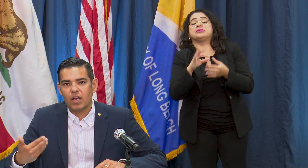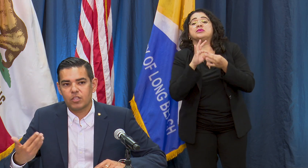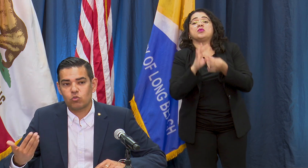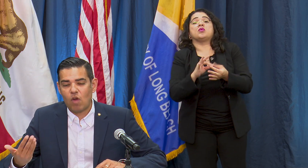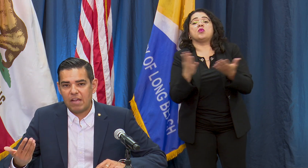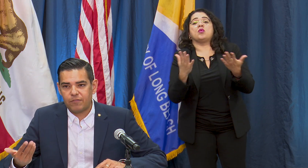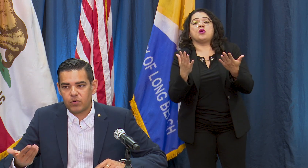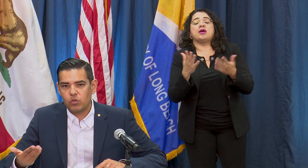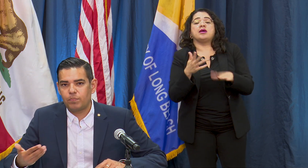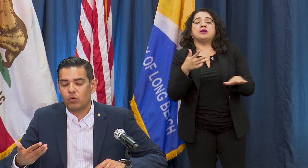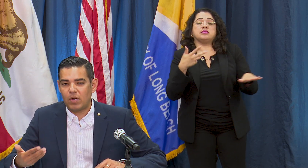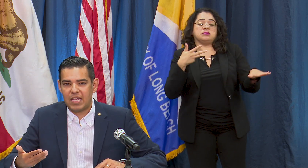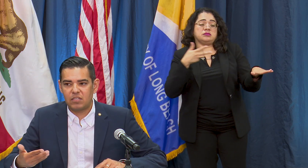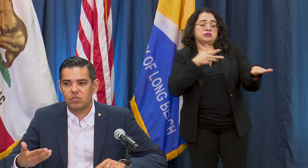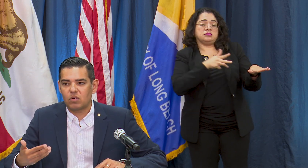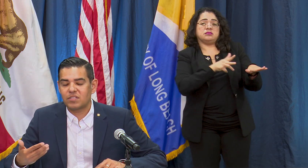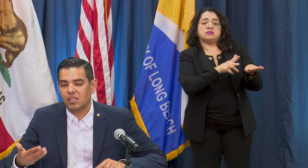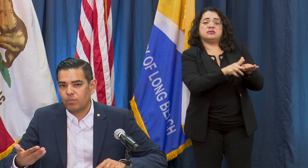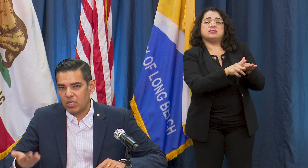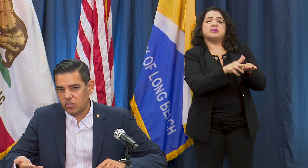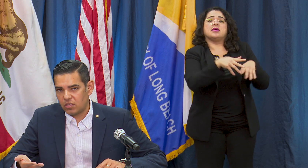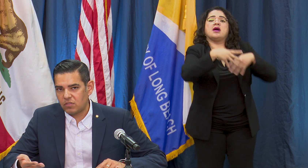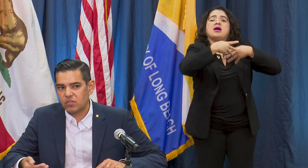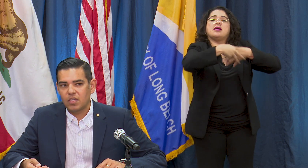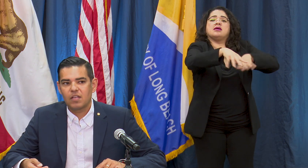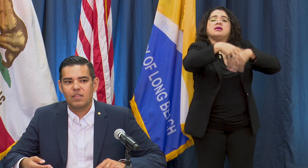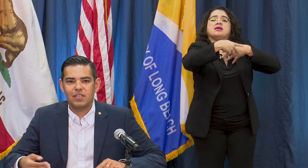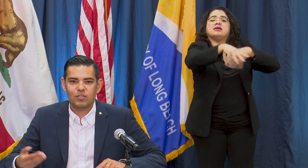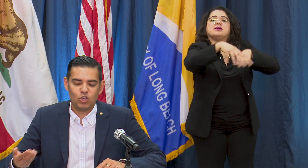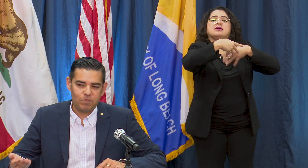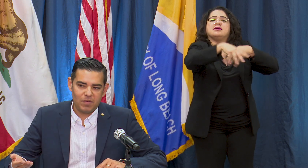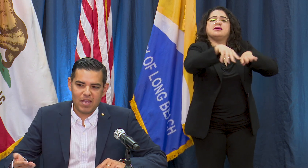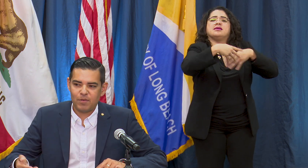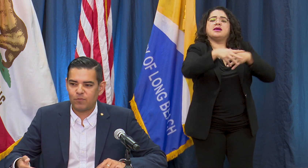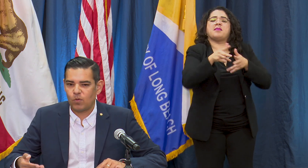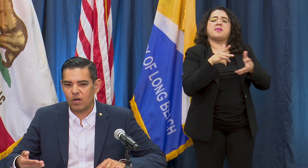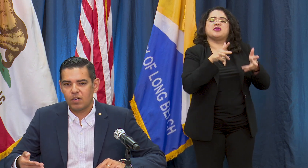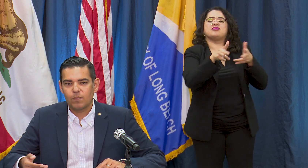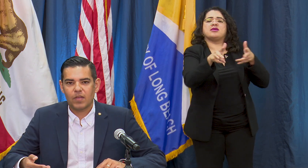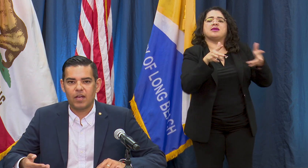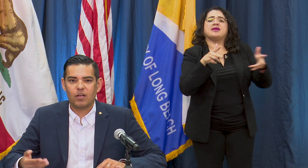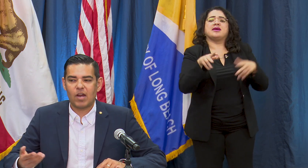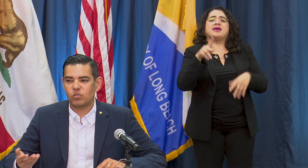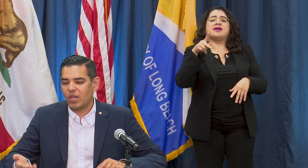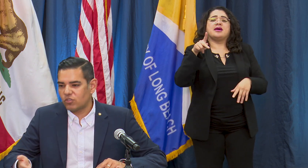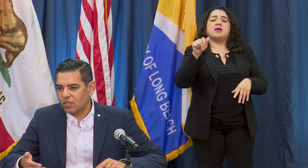drive-through parades or celebrations. These could be maybe for graduations,